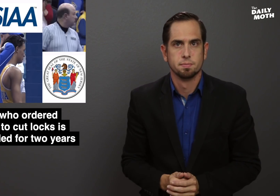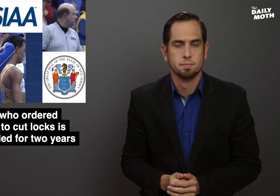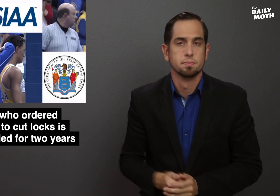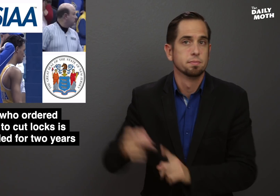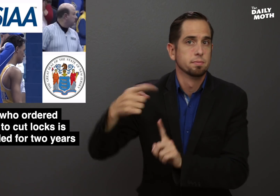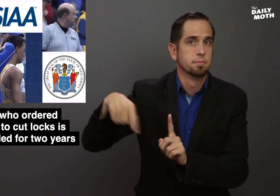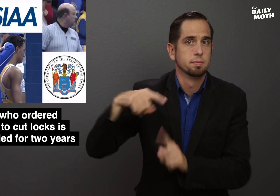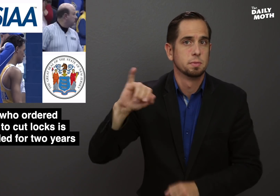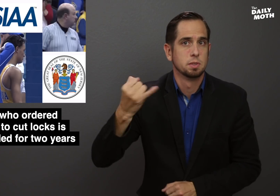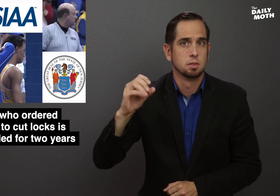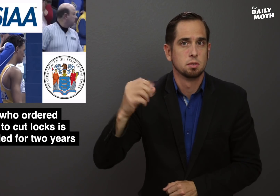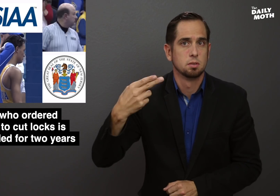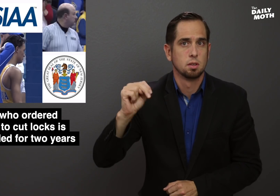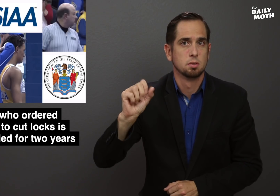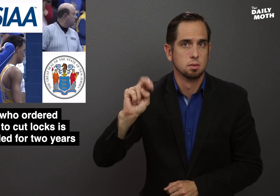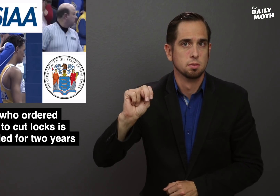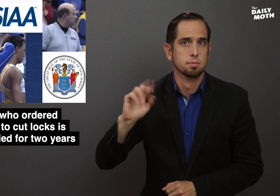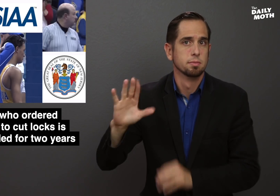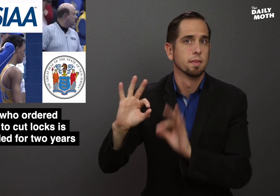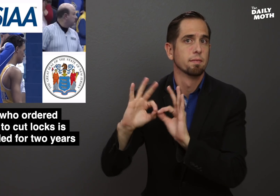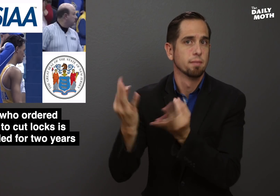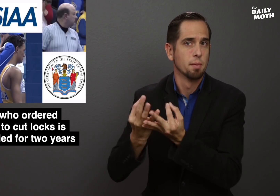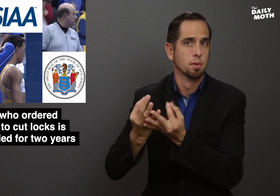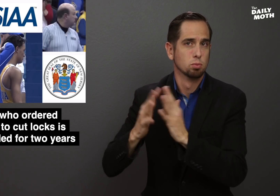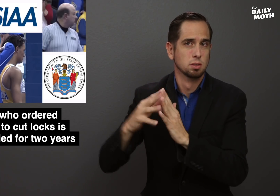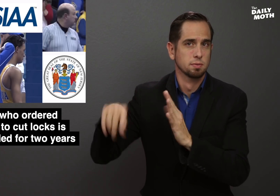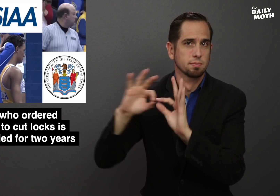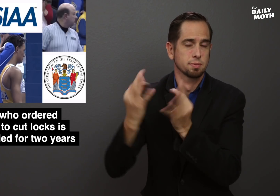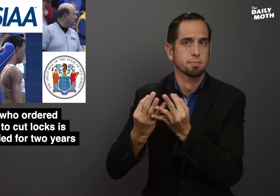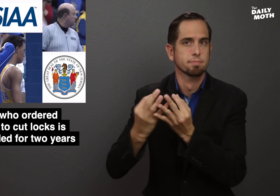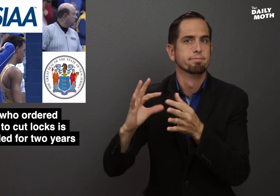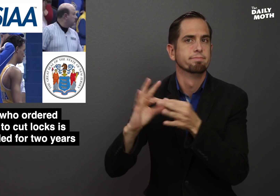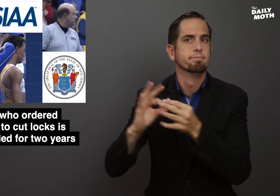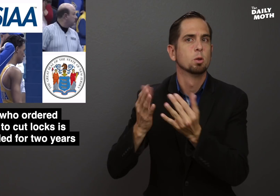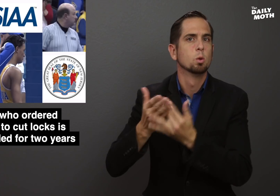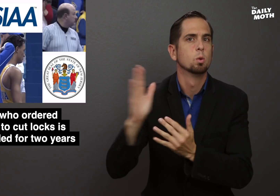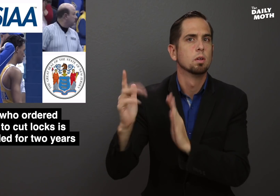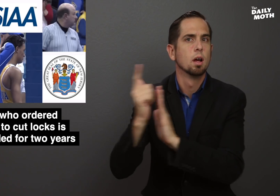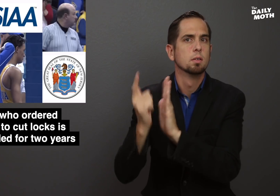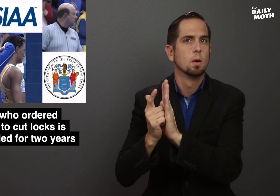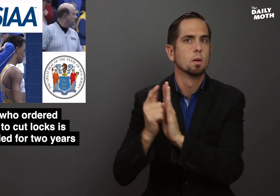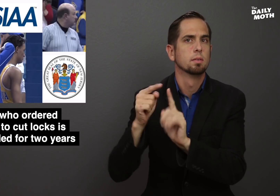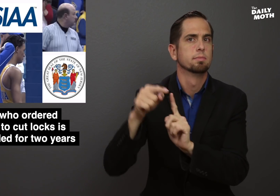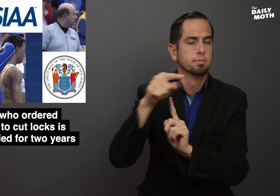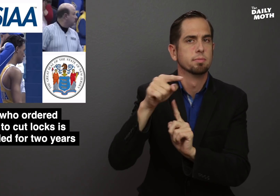Johnson's family said through their attorney that